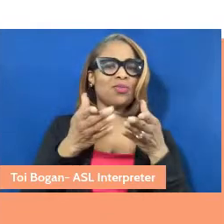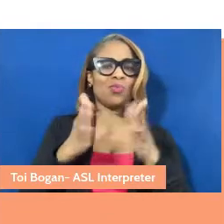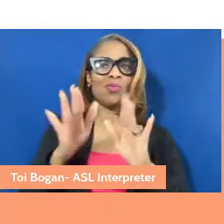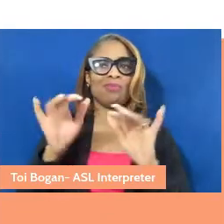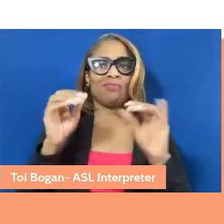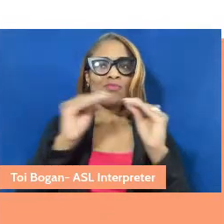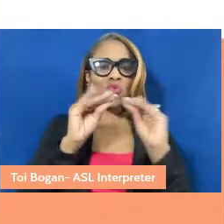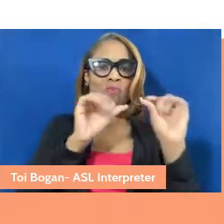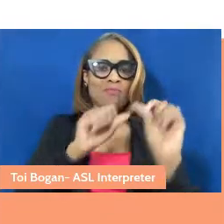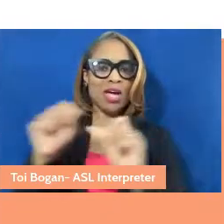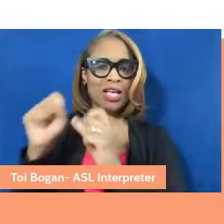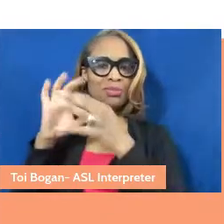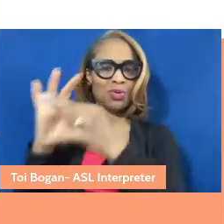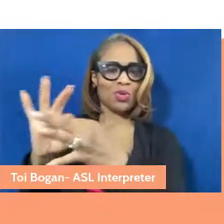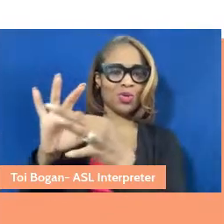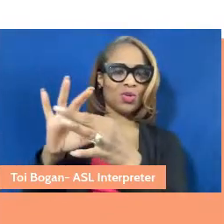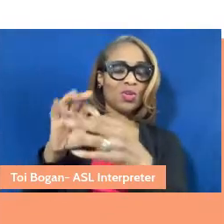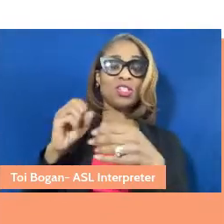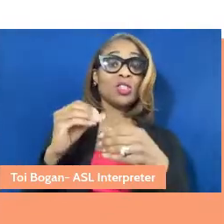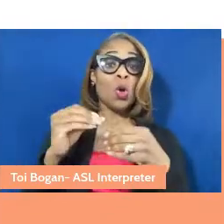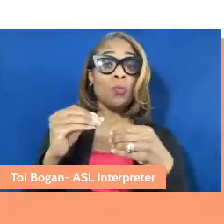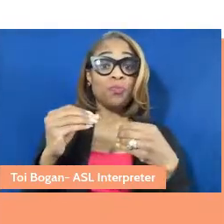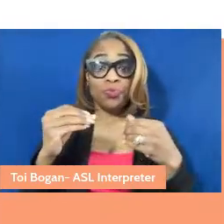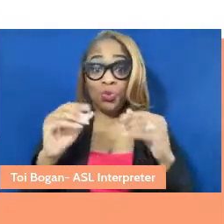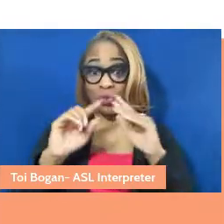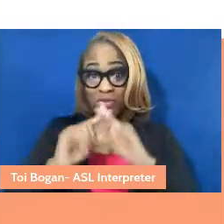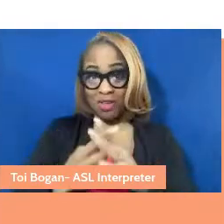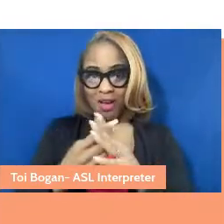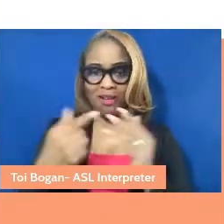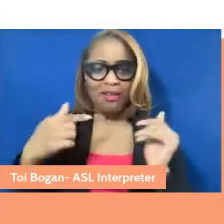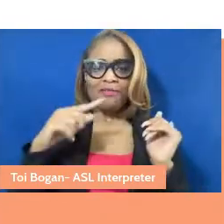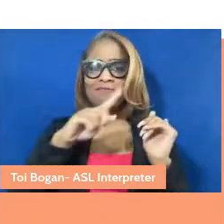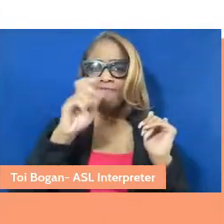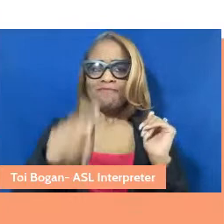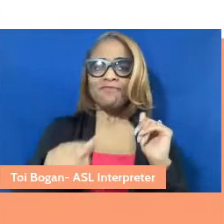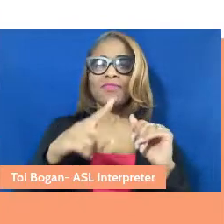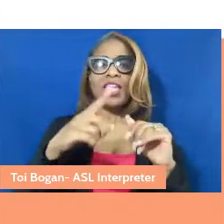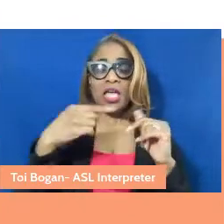To warm it up, I pose a question to which I invite you to respond in the chat.